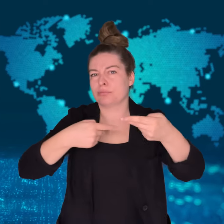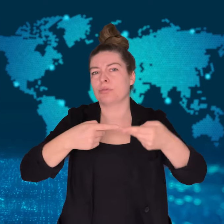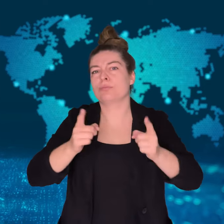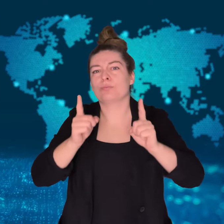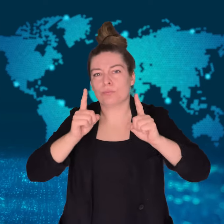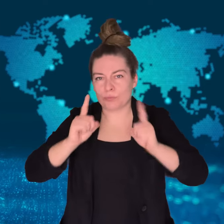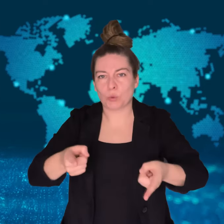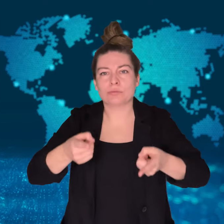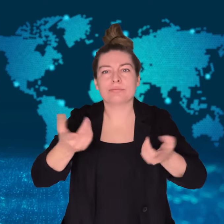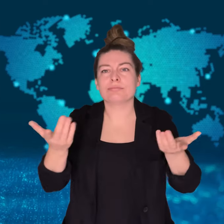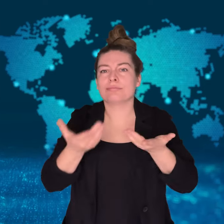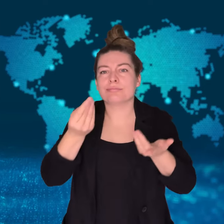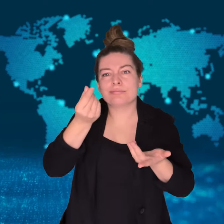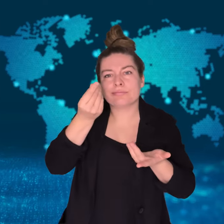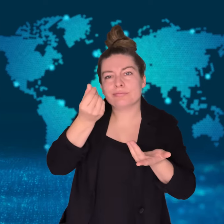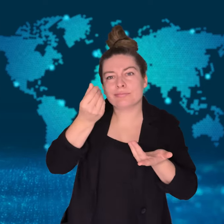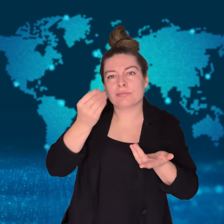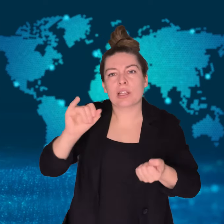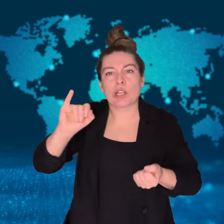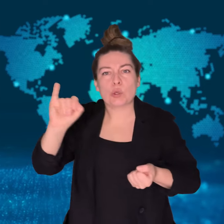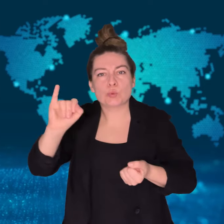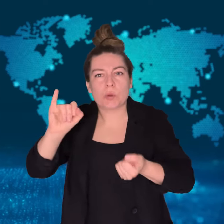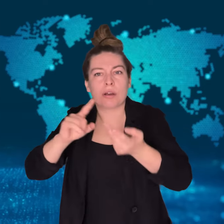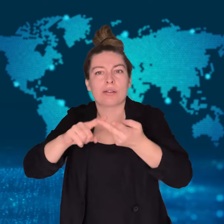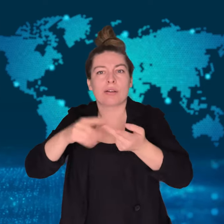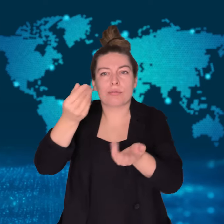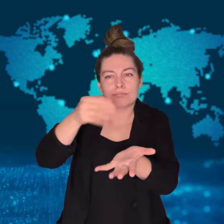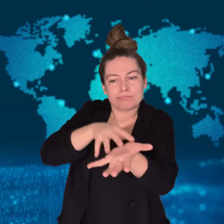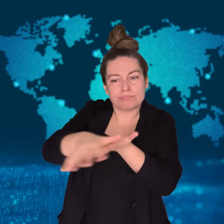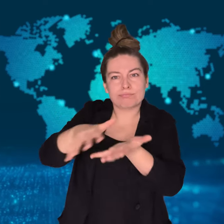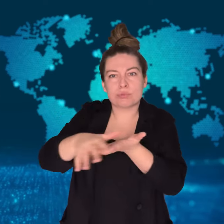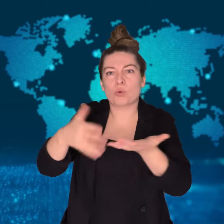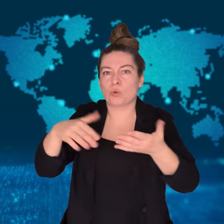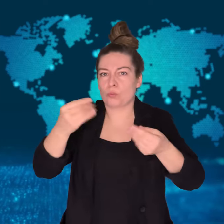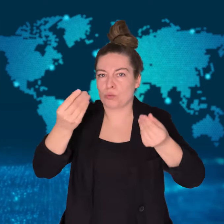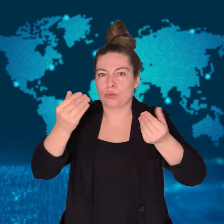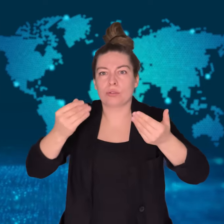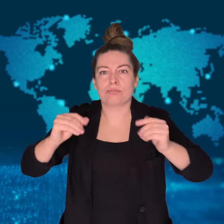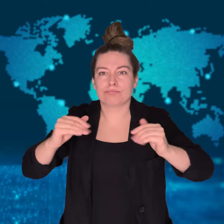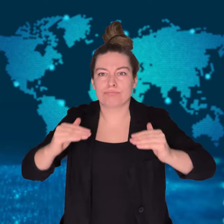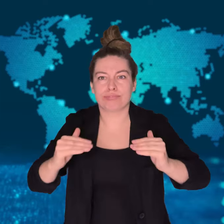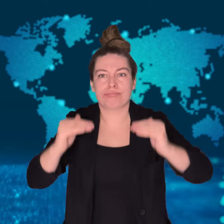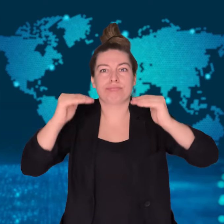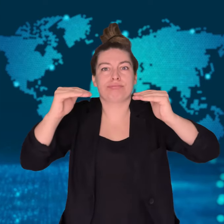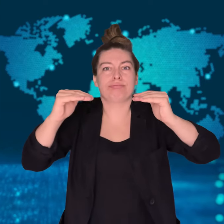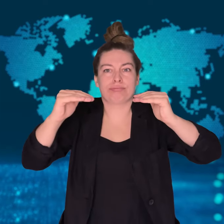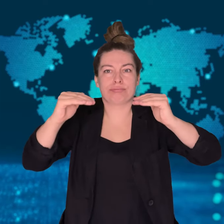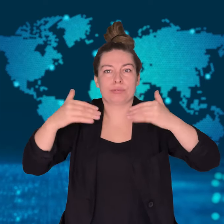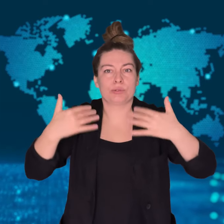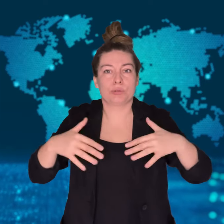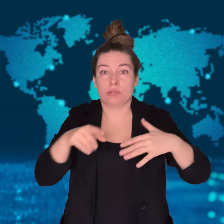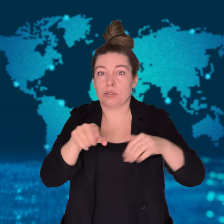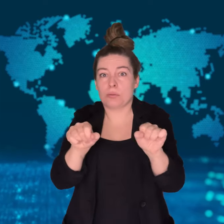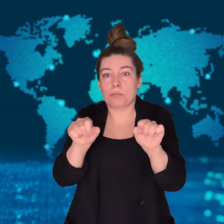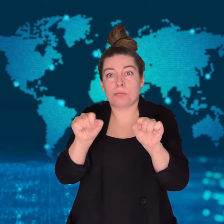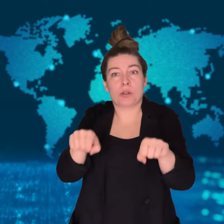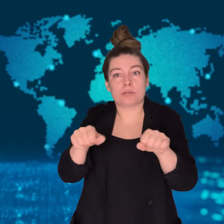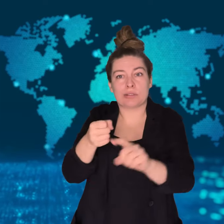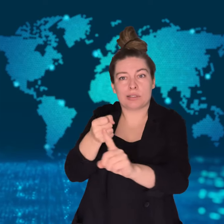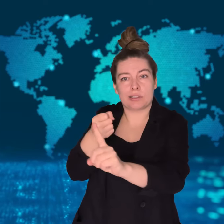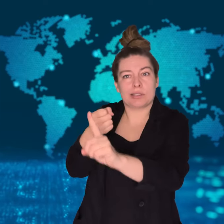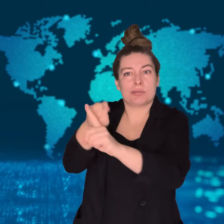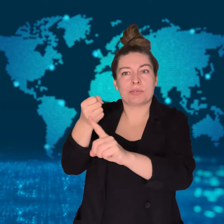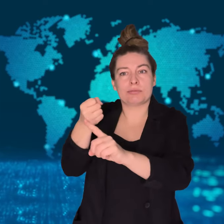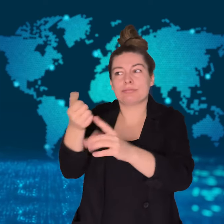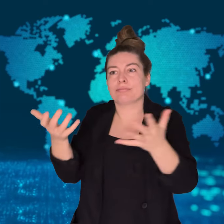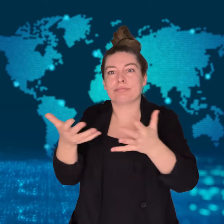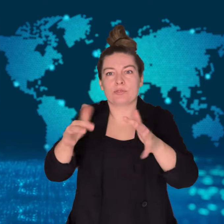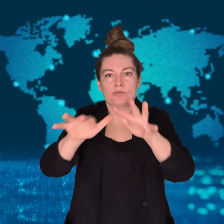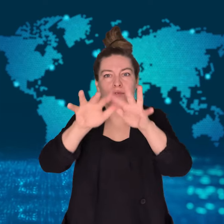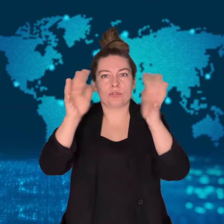causing increasing insurance rates and shipping costs on vessels in the region.